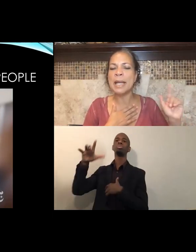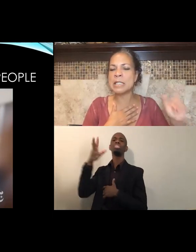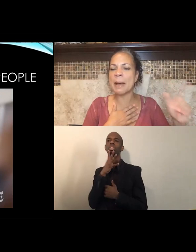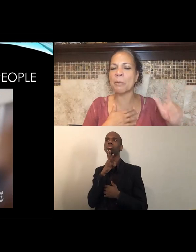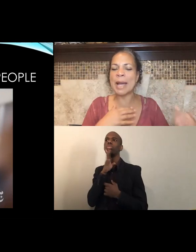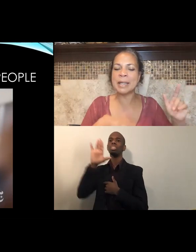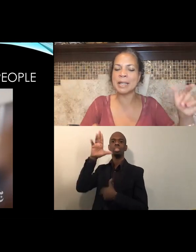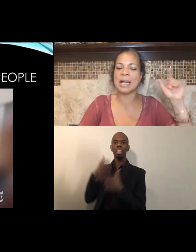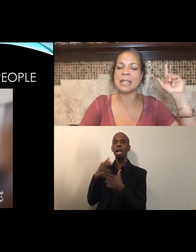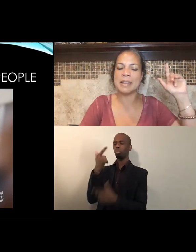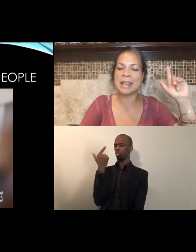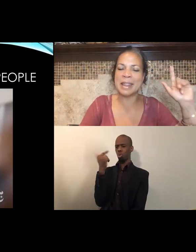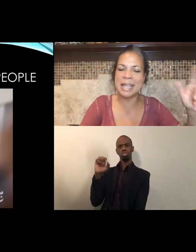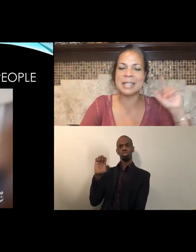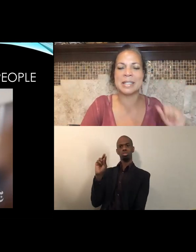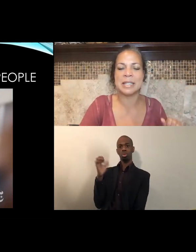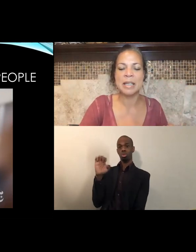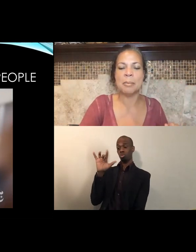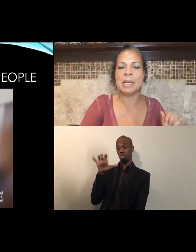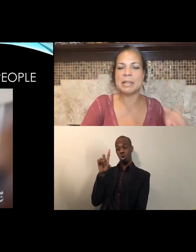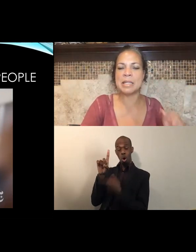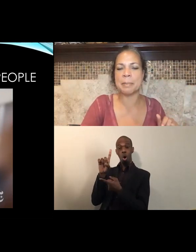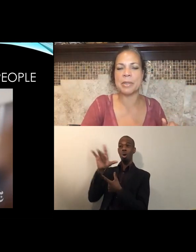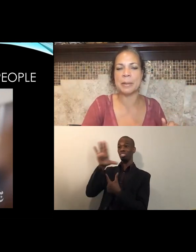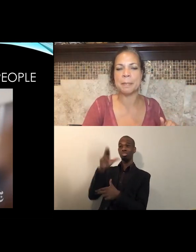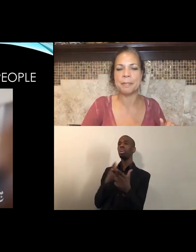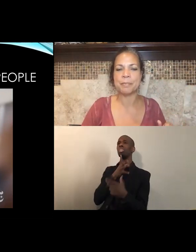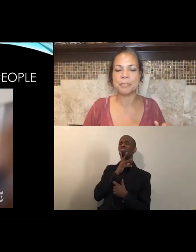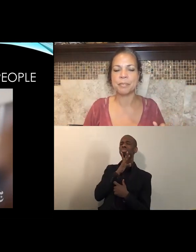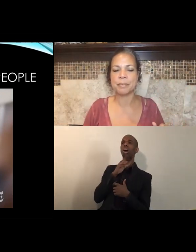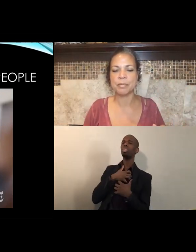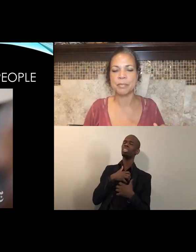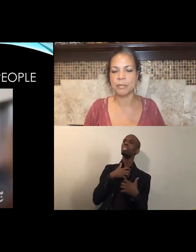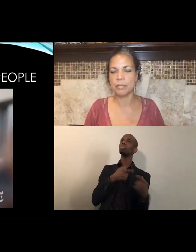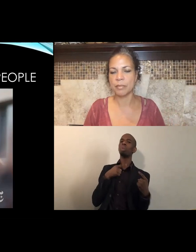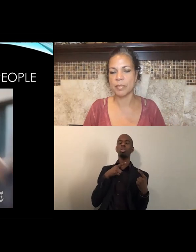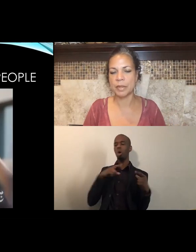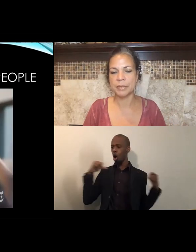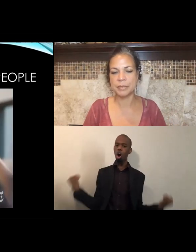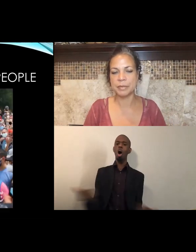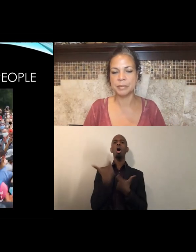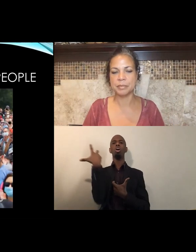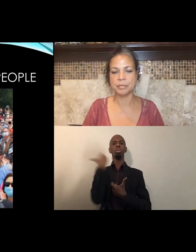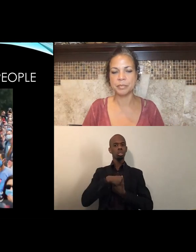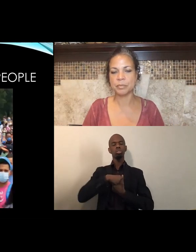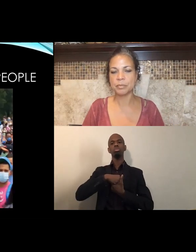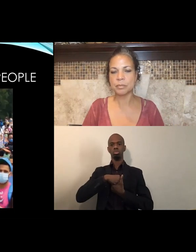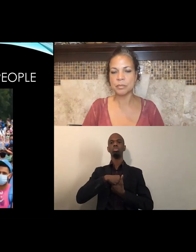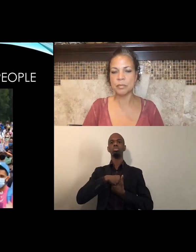is about recognizing that this means something. (crowd) off our necks. [Man] Take your knee off our necks.